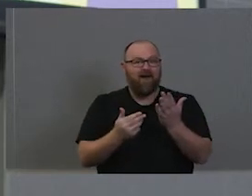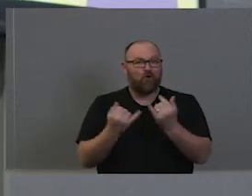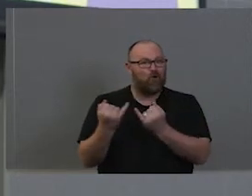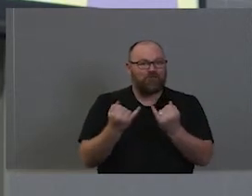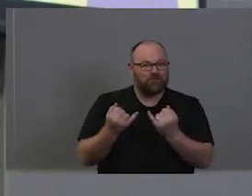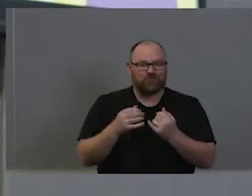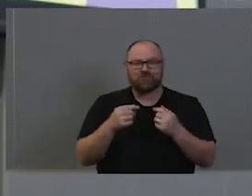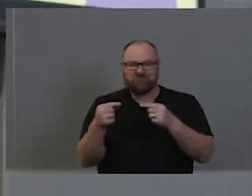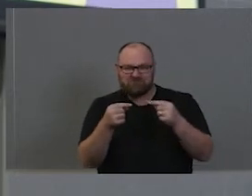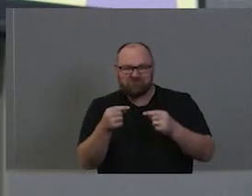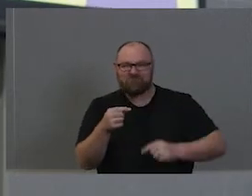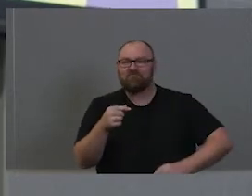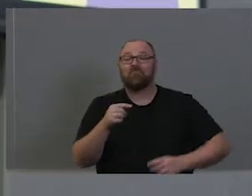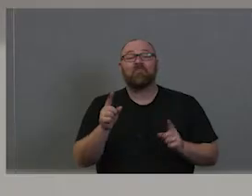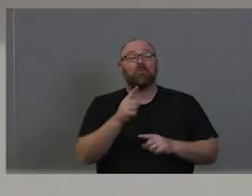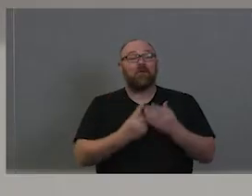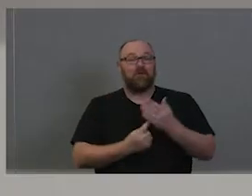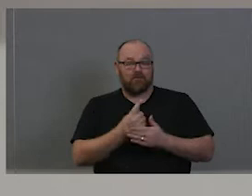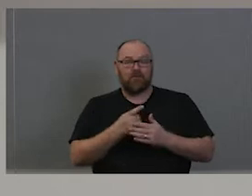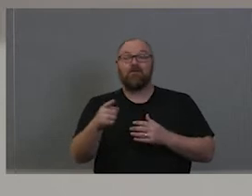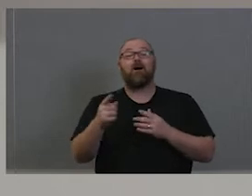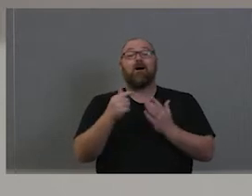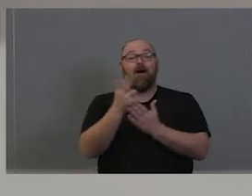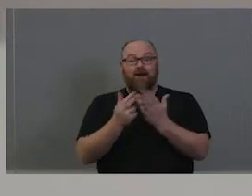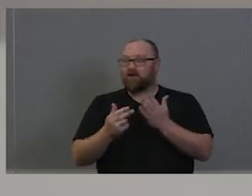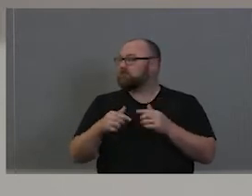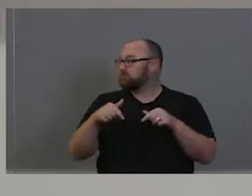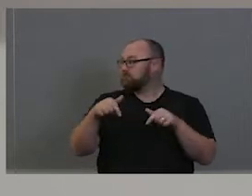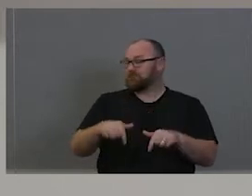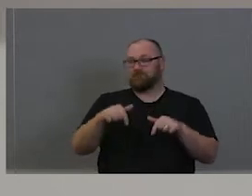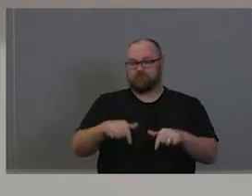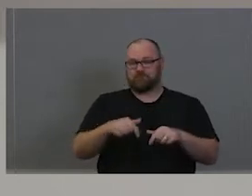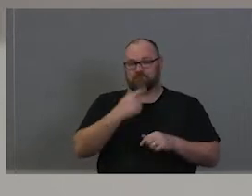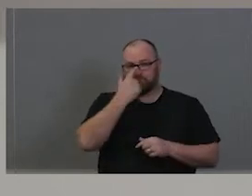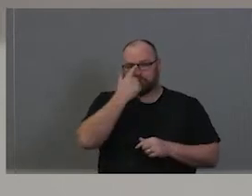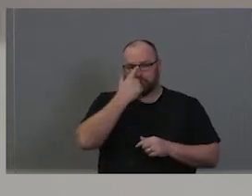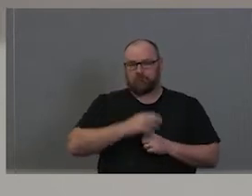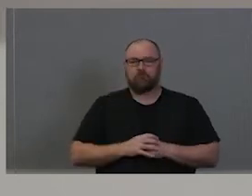an art competition here. And all of these people put in their